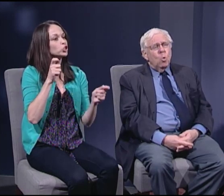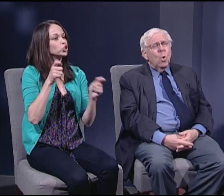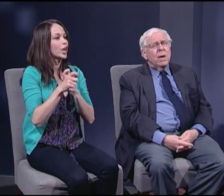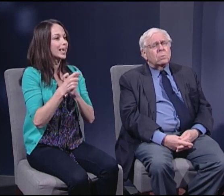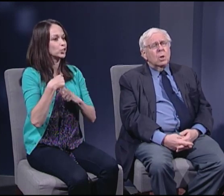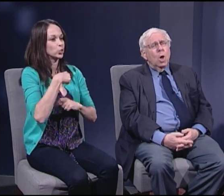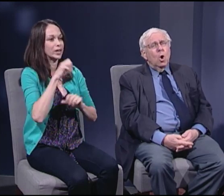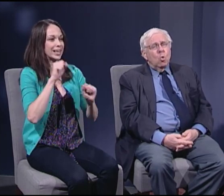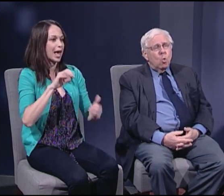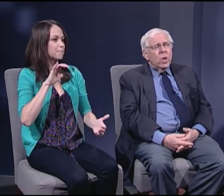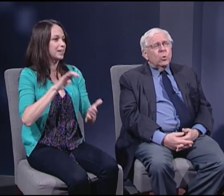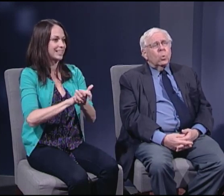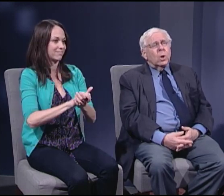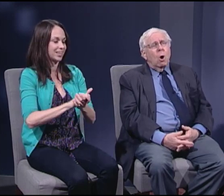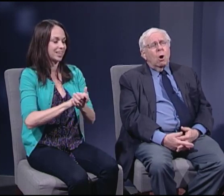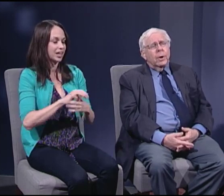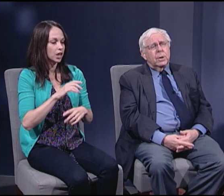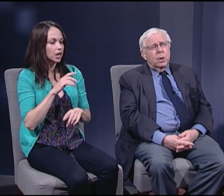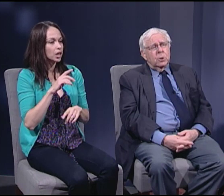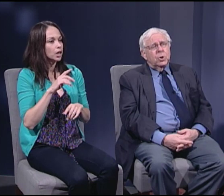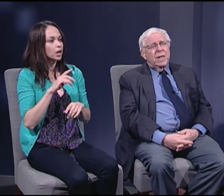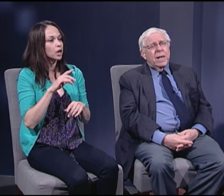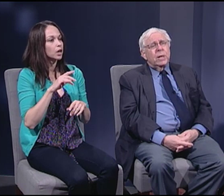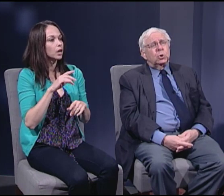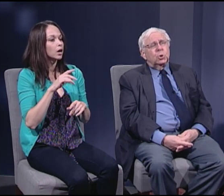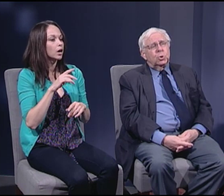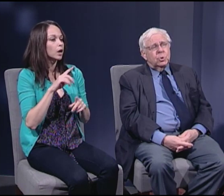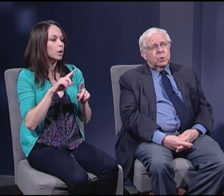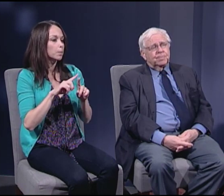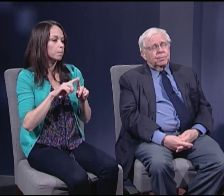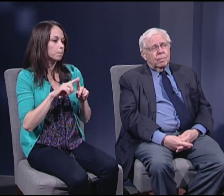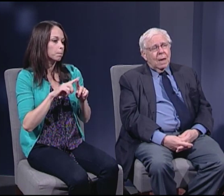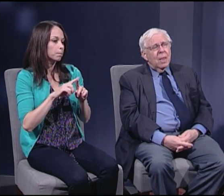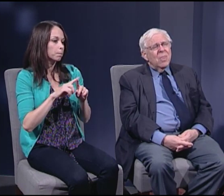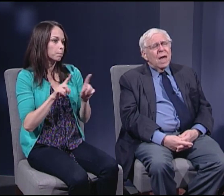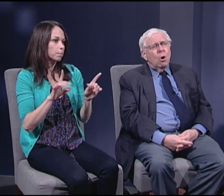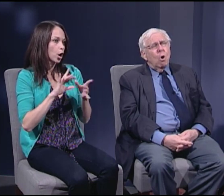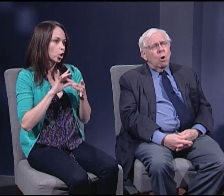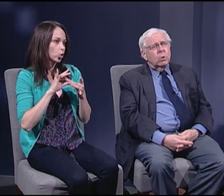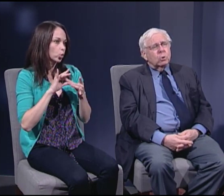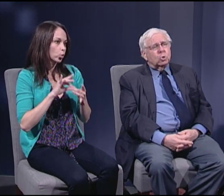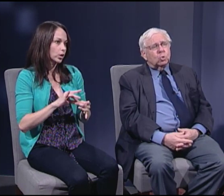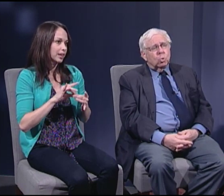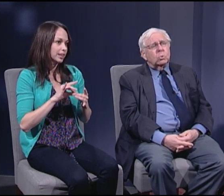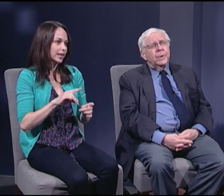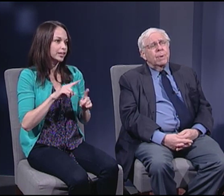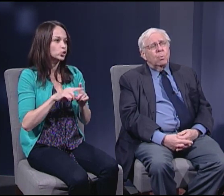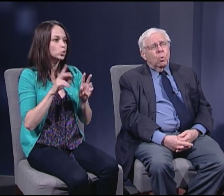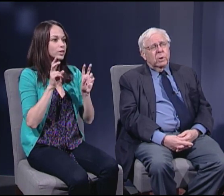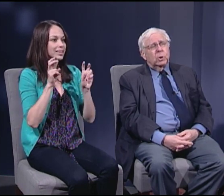Well, with regard to the issues that are truly important